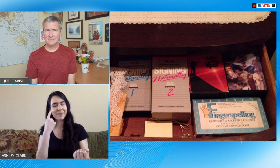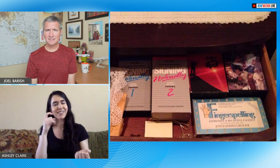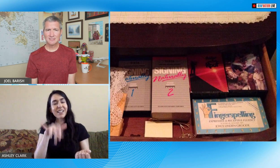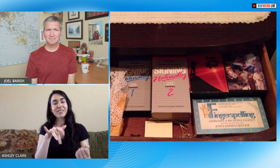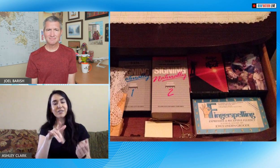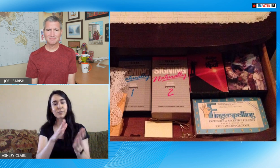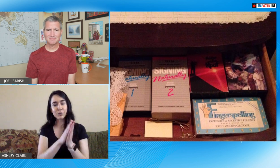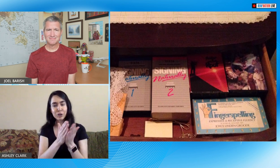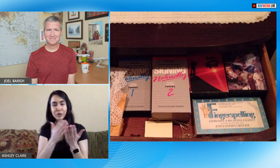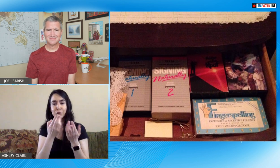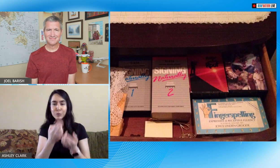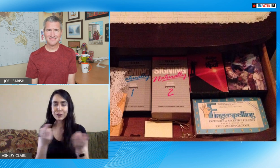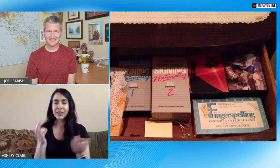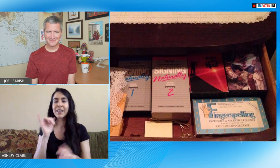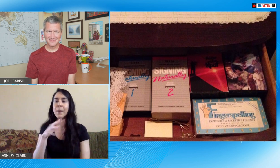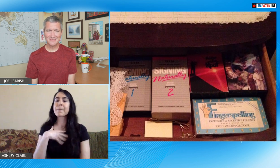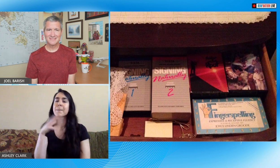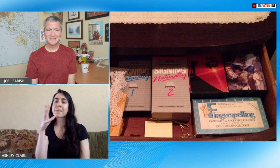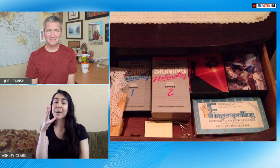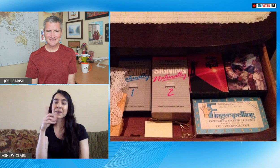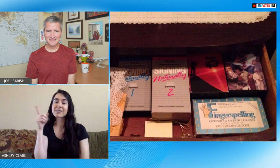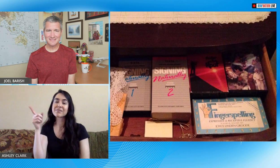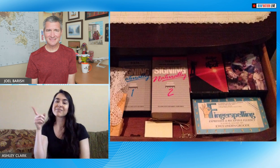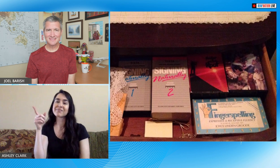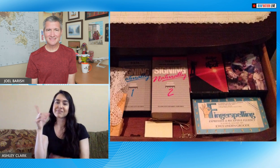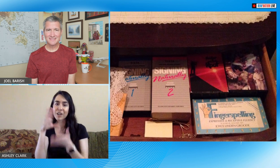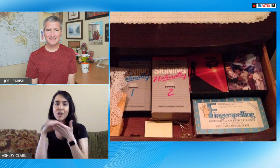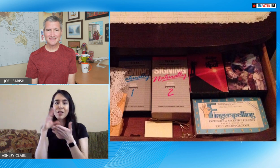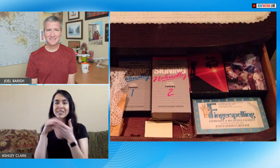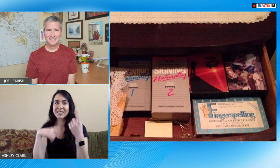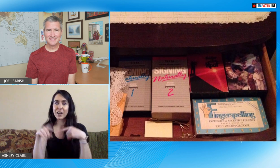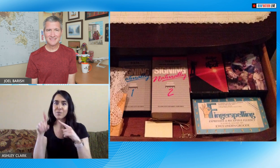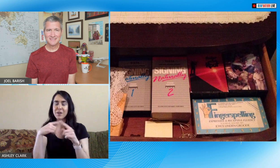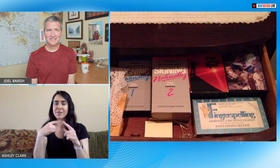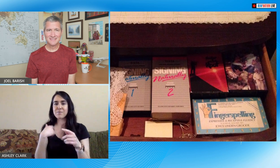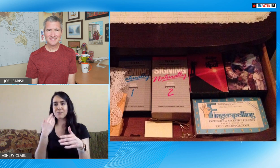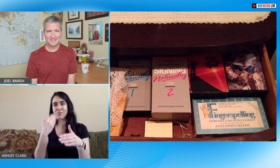and it really touched me to see these sign language resources in my home